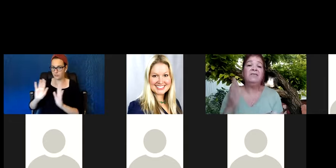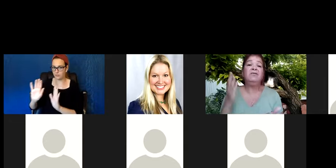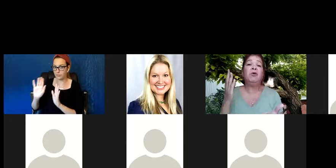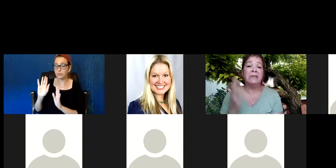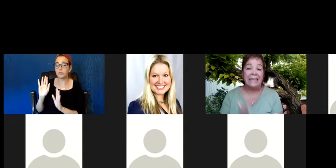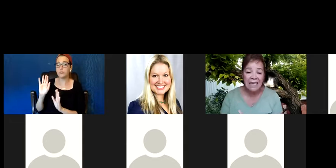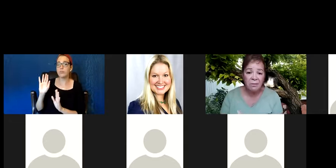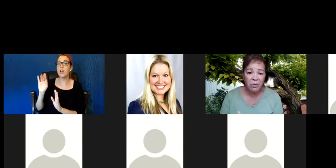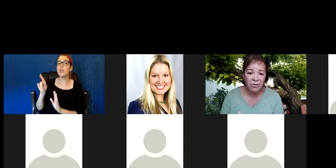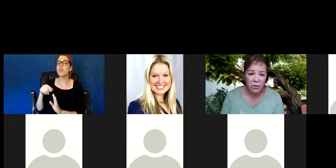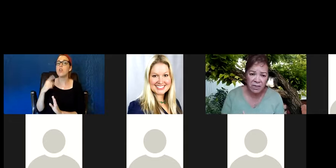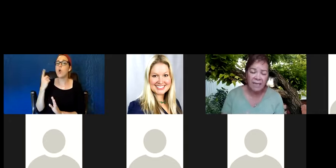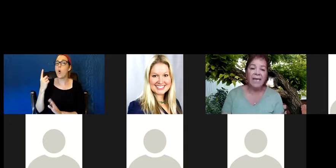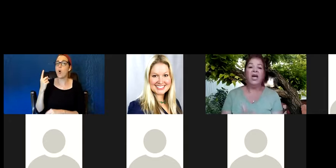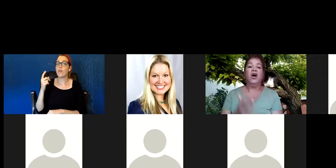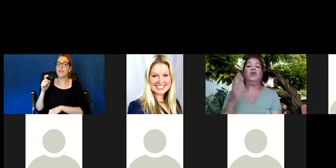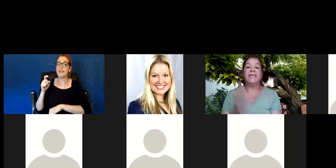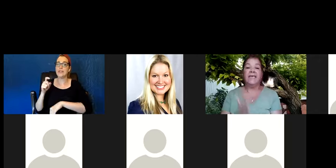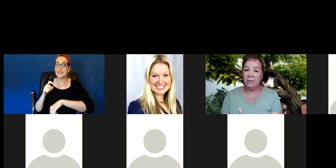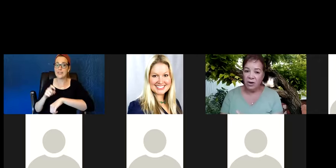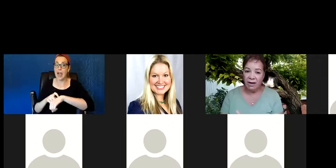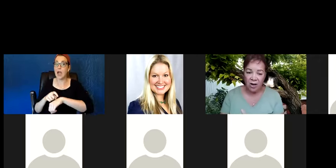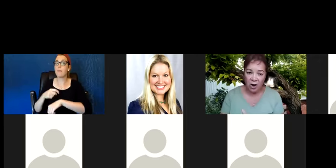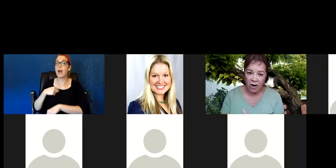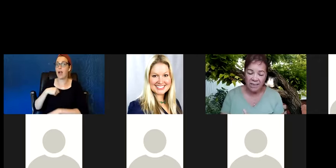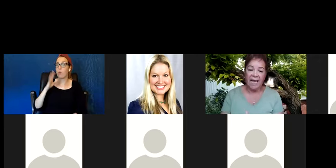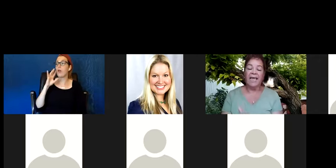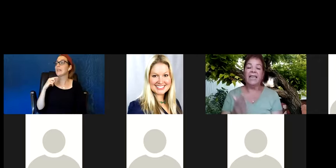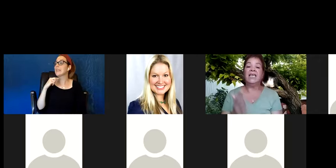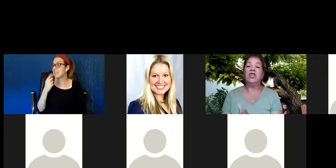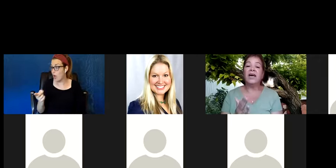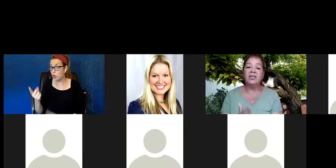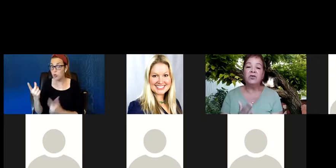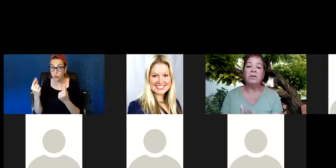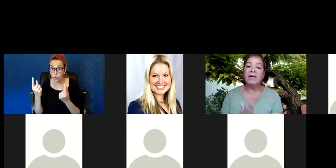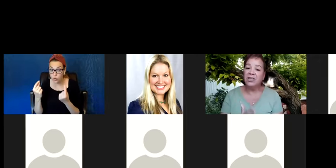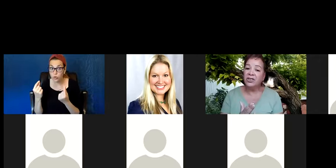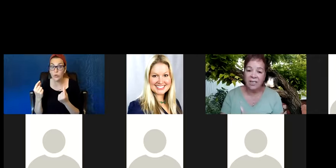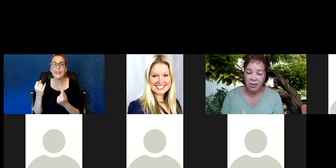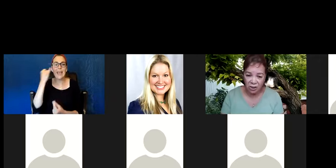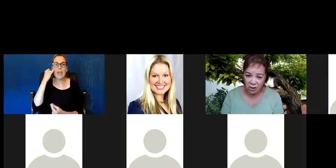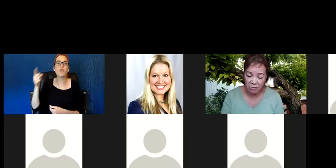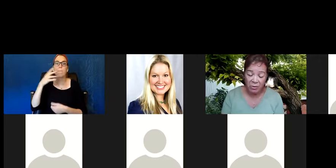is if you're bleeding profusely or you're telling me you're having a heart attack, then you gotta do what my nurse tells you to do.